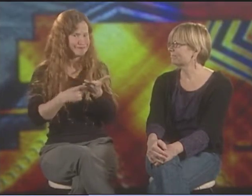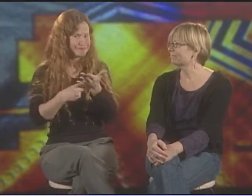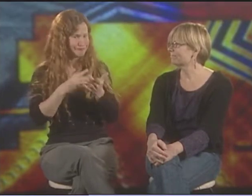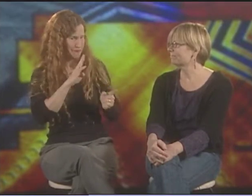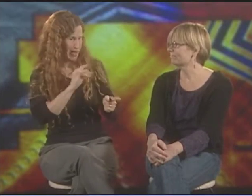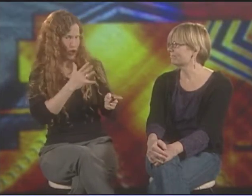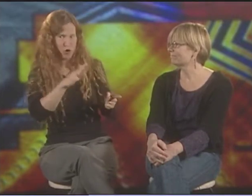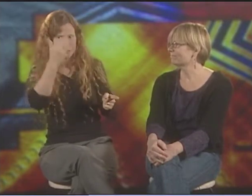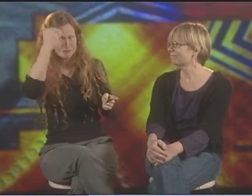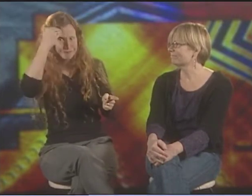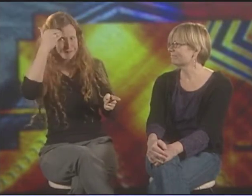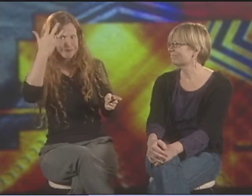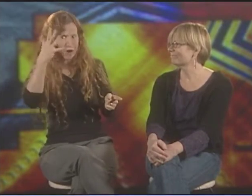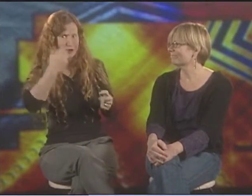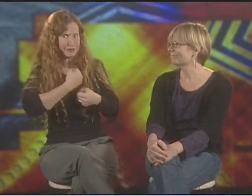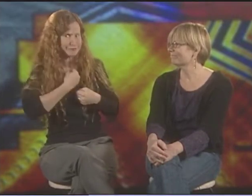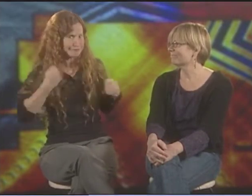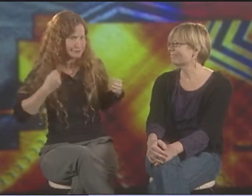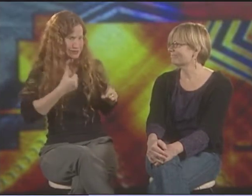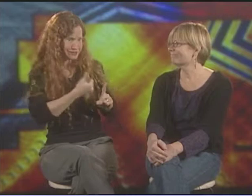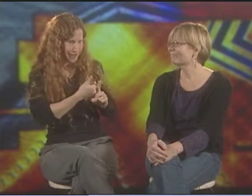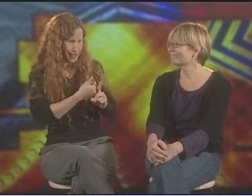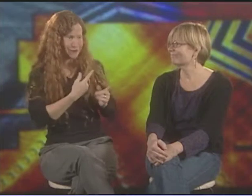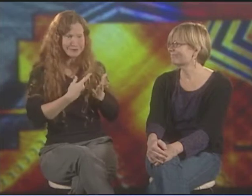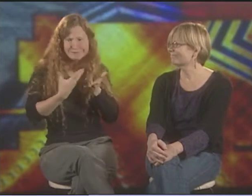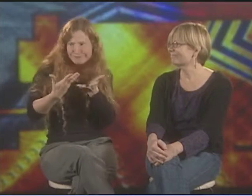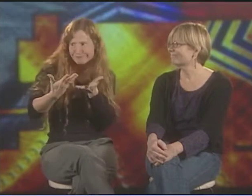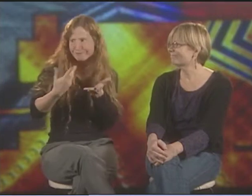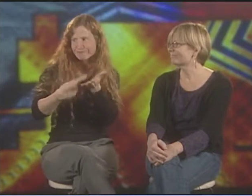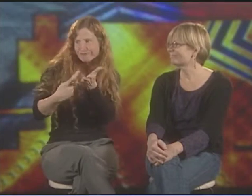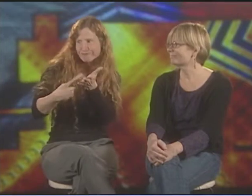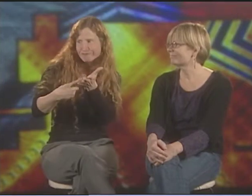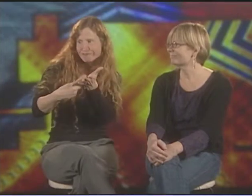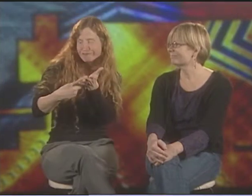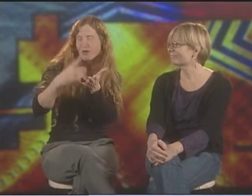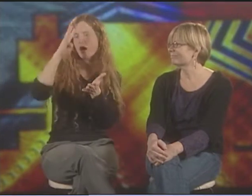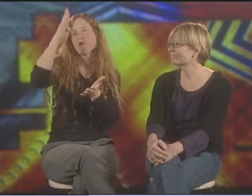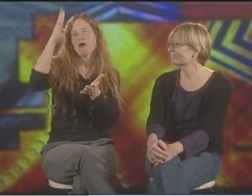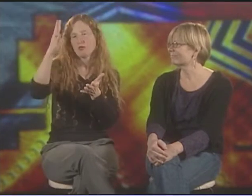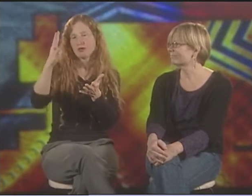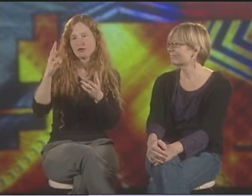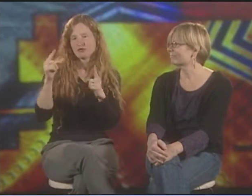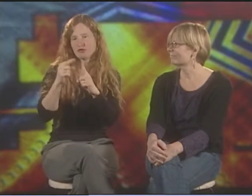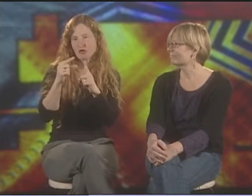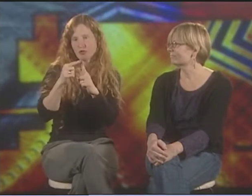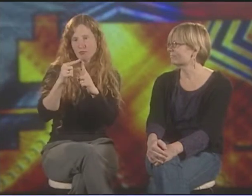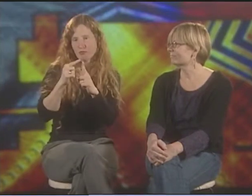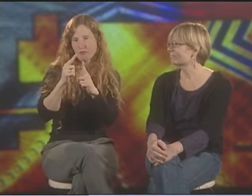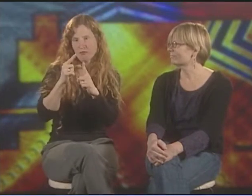THAT SEEMS TO BE HIDDEN. SO THIS GROUP WAS BECOMING AWARE OF IT AND SHOWING THAT AS GROUPS BECOME AWARE OF WHO THEY ARE,